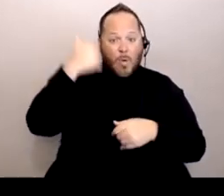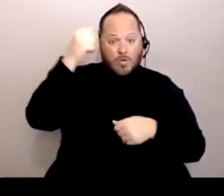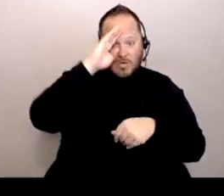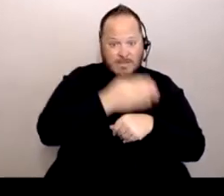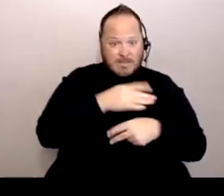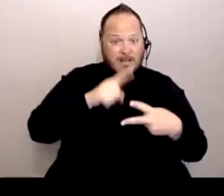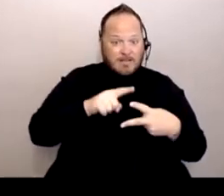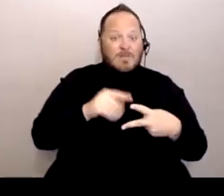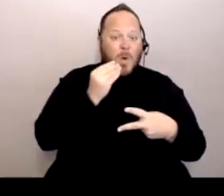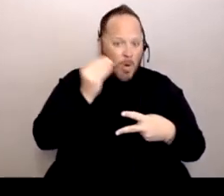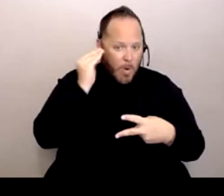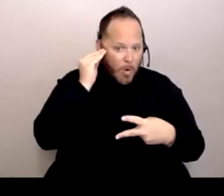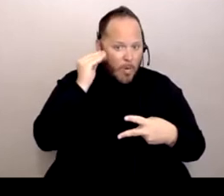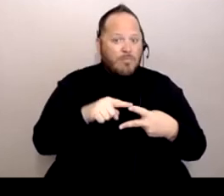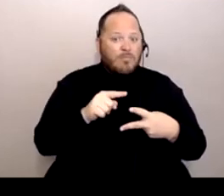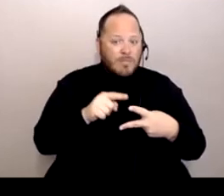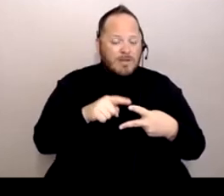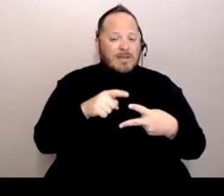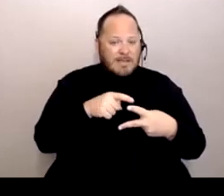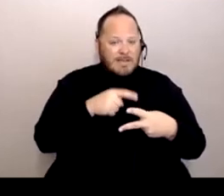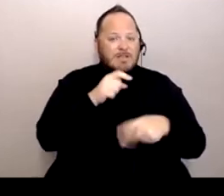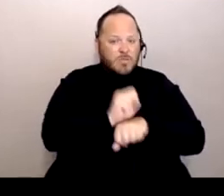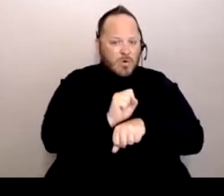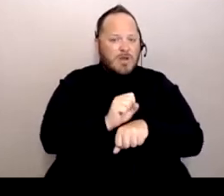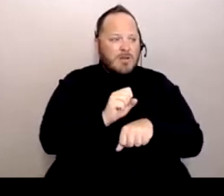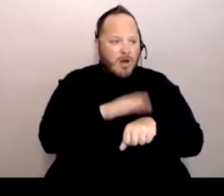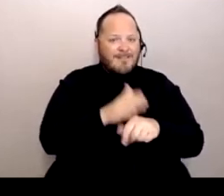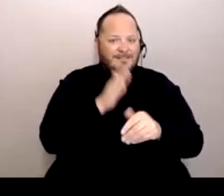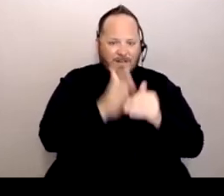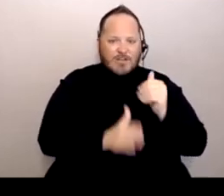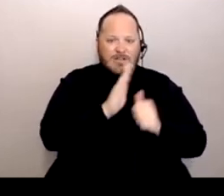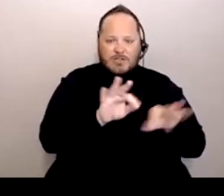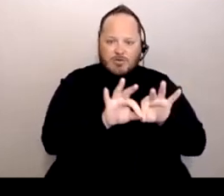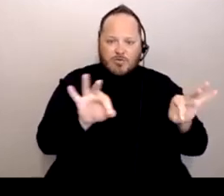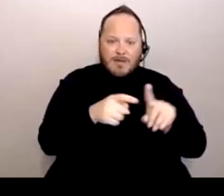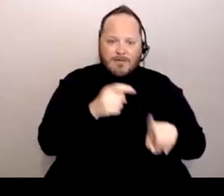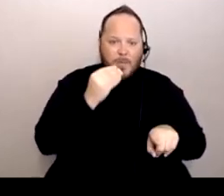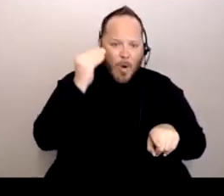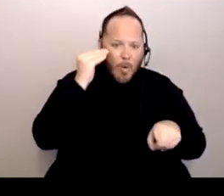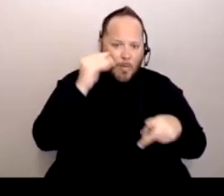He's finishing up his degree from home. But my younger son is in Iowa studying.